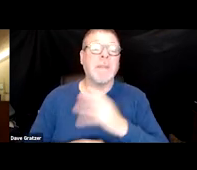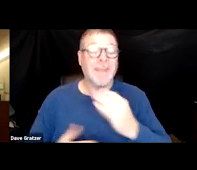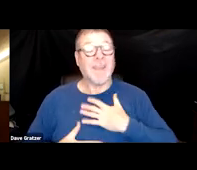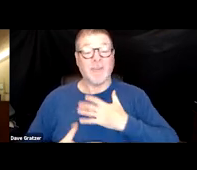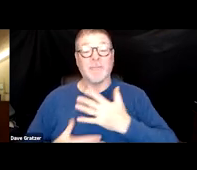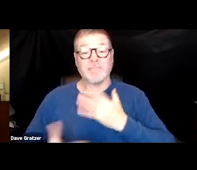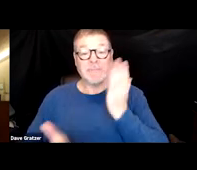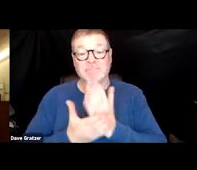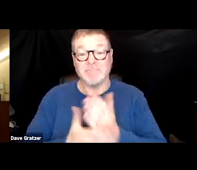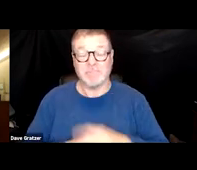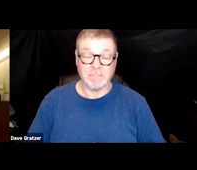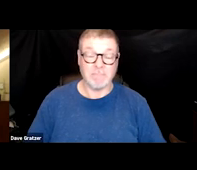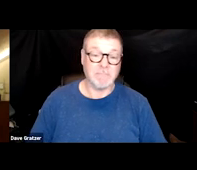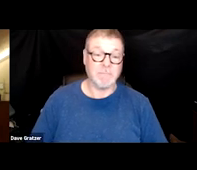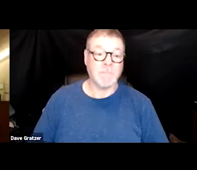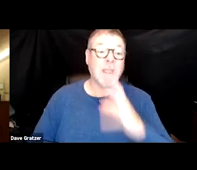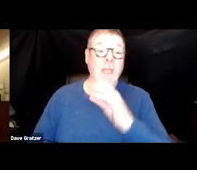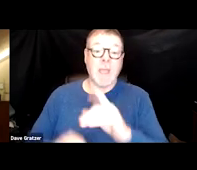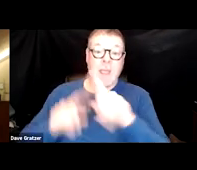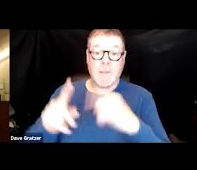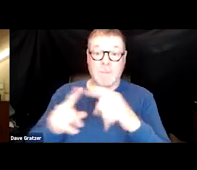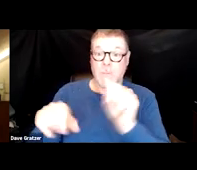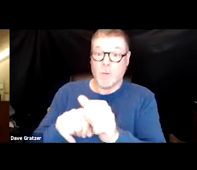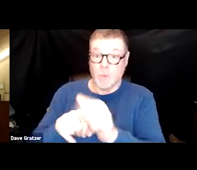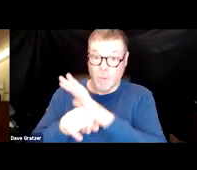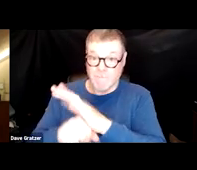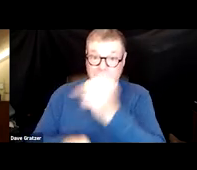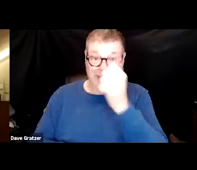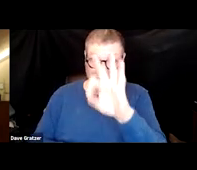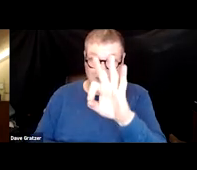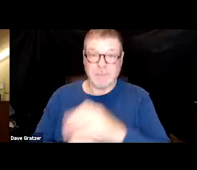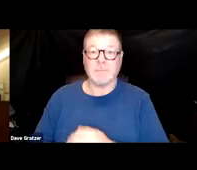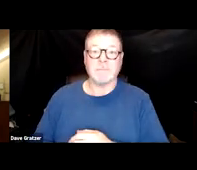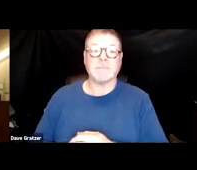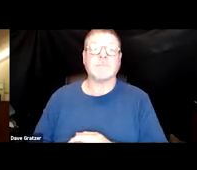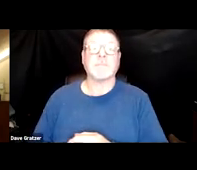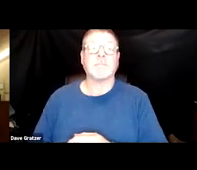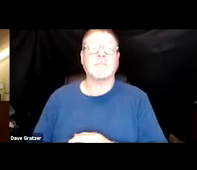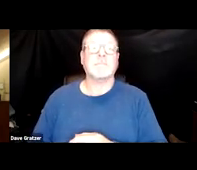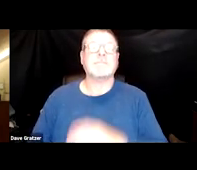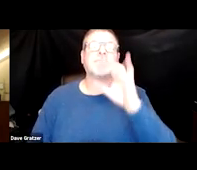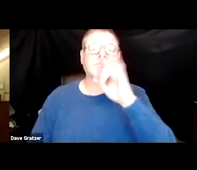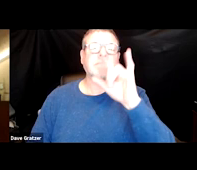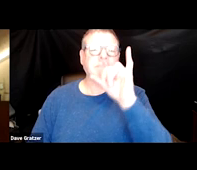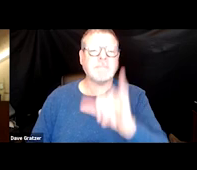and one of the things about COVID-19 or CoV-2 is the fact that it was very pathogenic